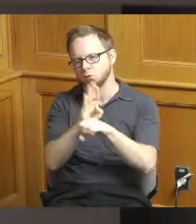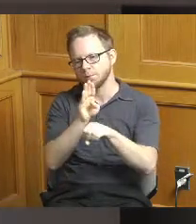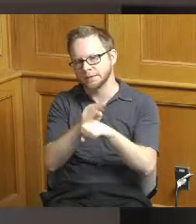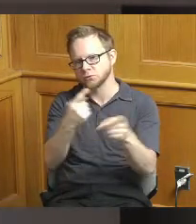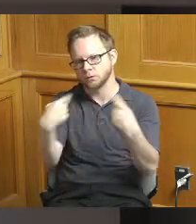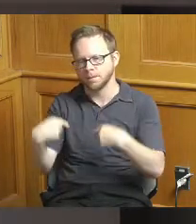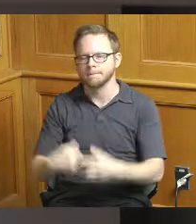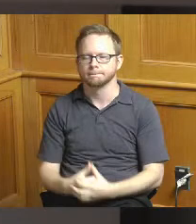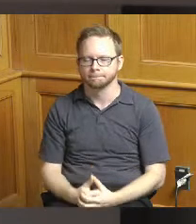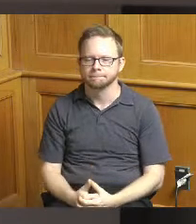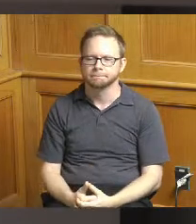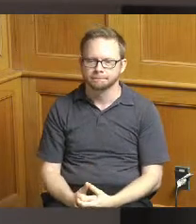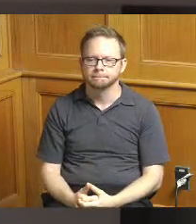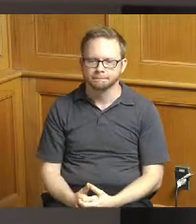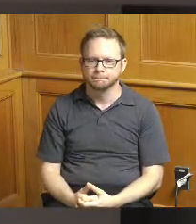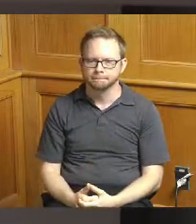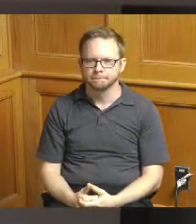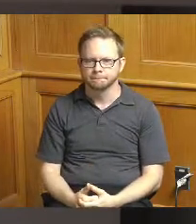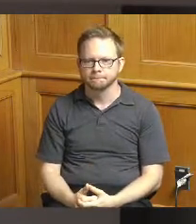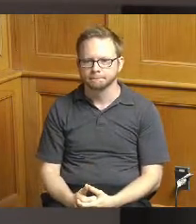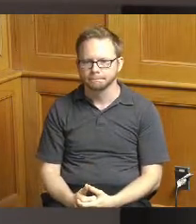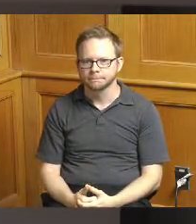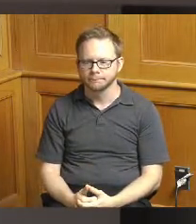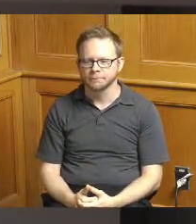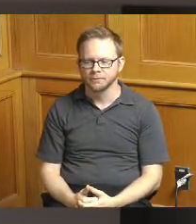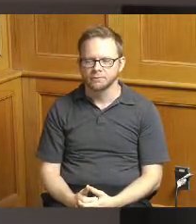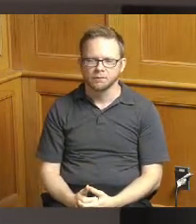improvements going away and help them making a little bit more marketable of a site there